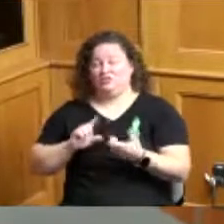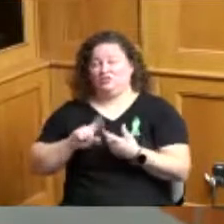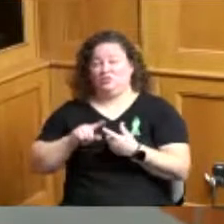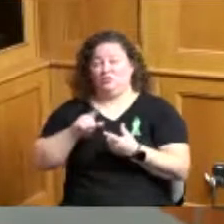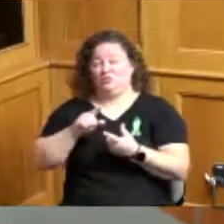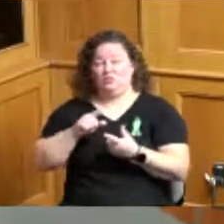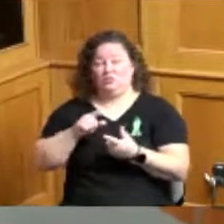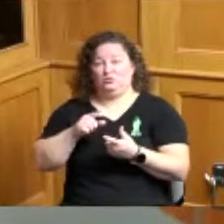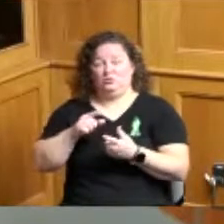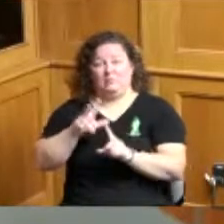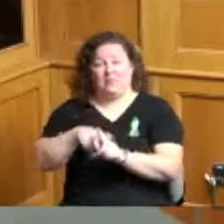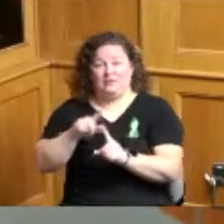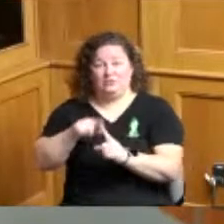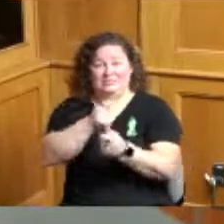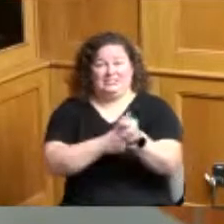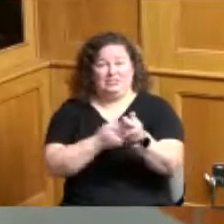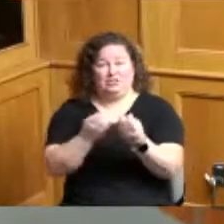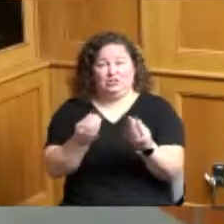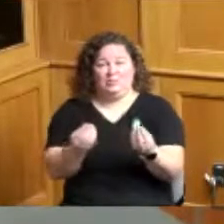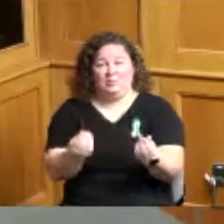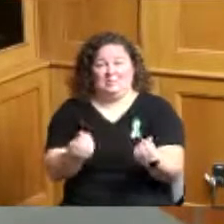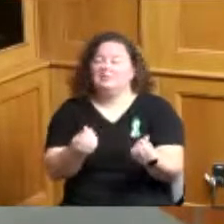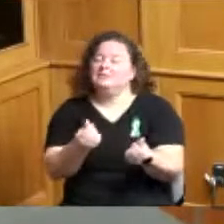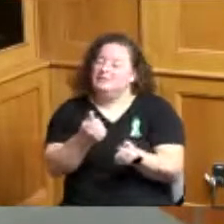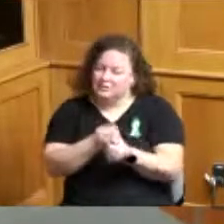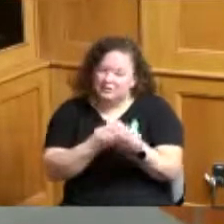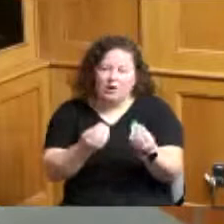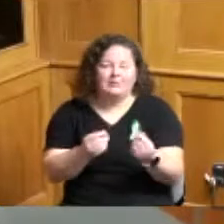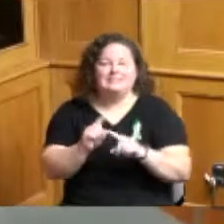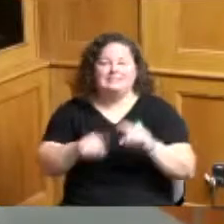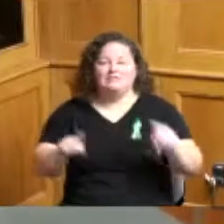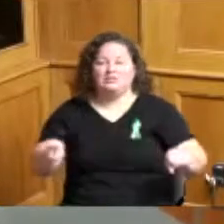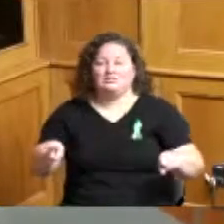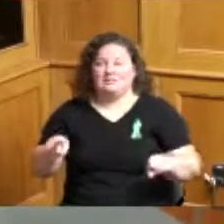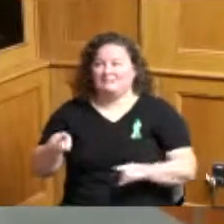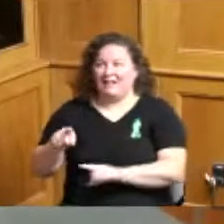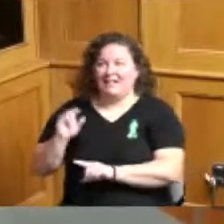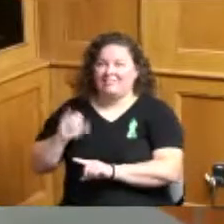each property is different obviously this is a large building with tenants that would be